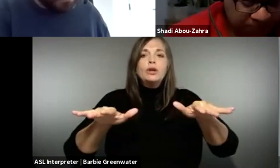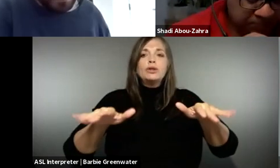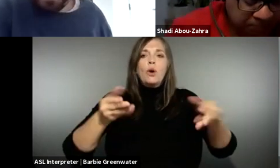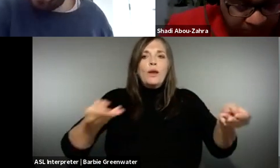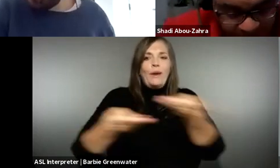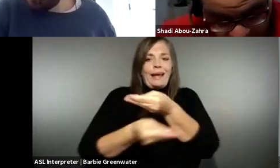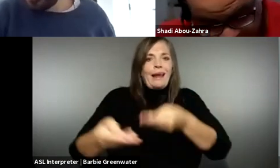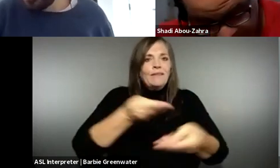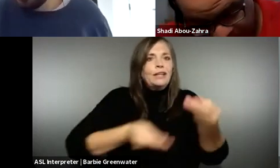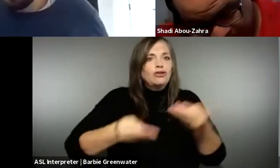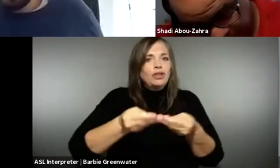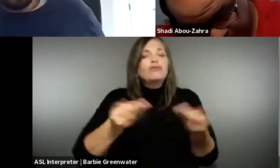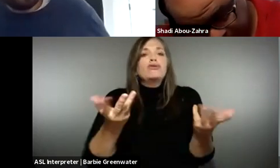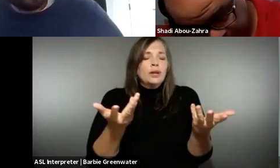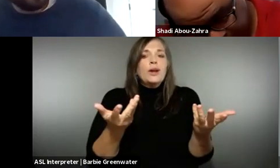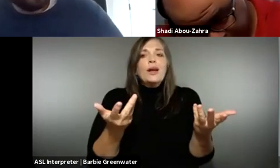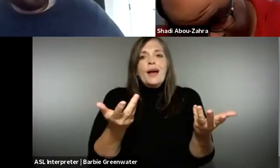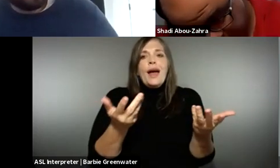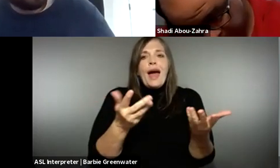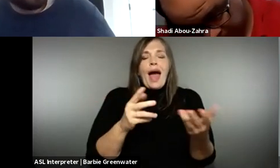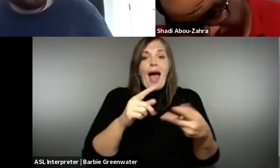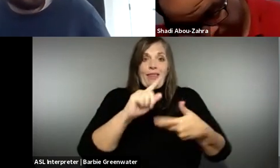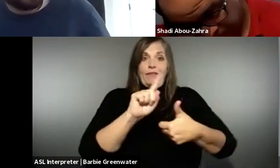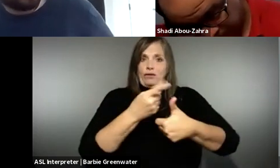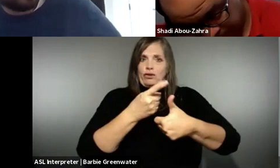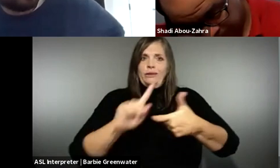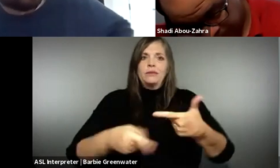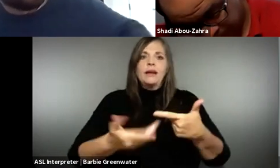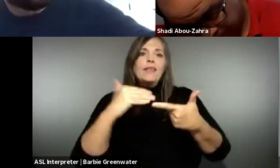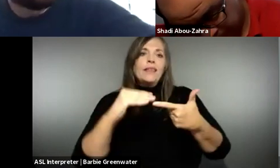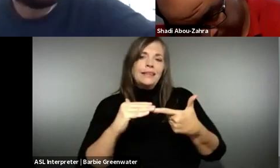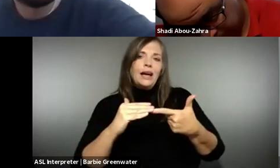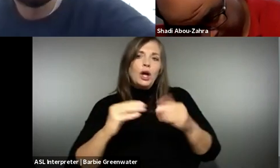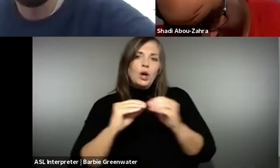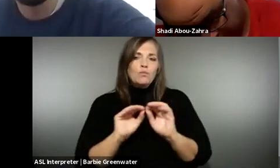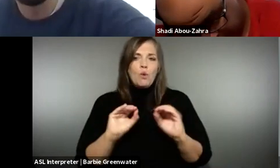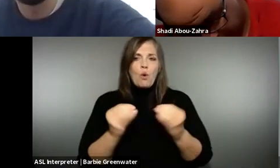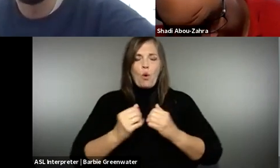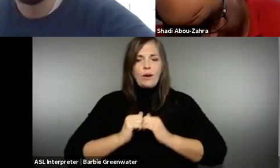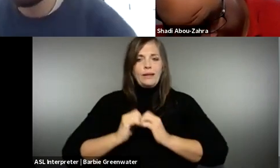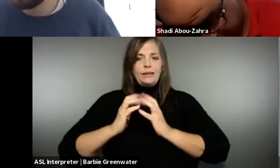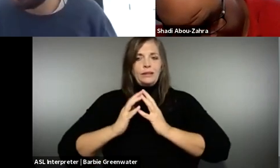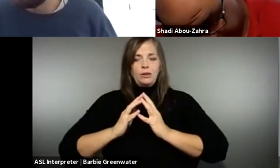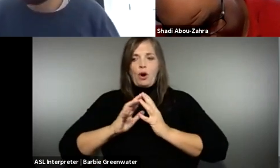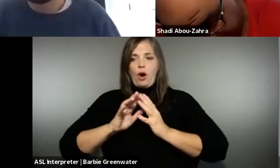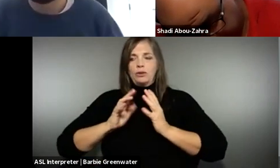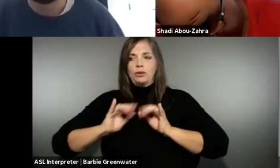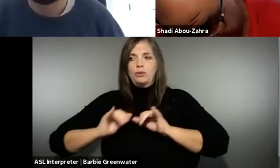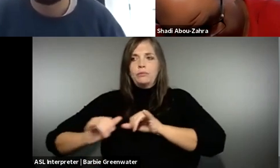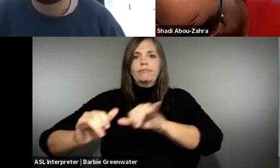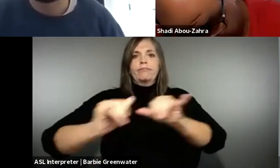and also build up networks to have an exchange here. And then, in a second step, I think we can -- at some